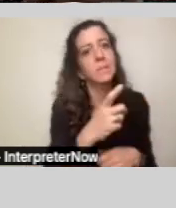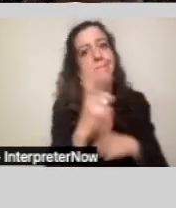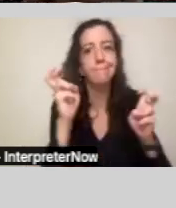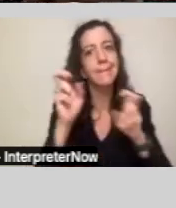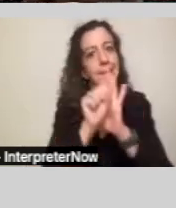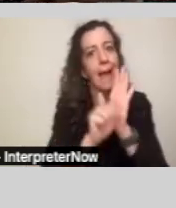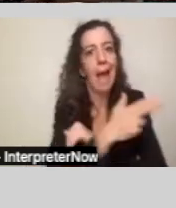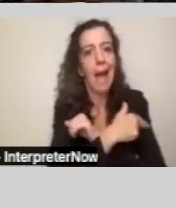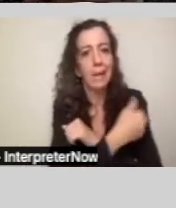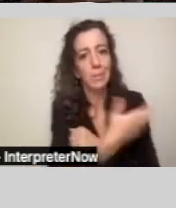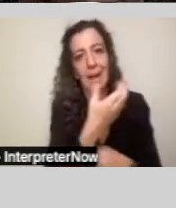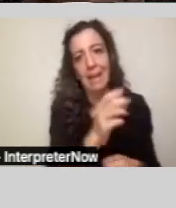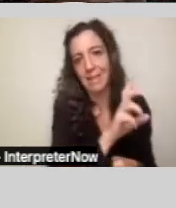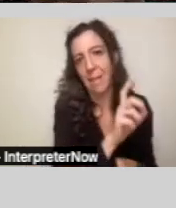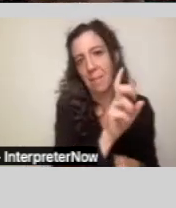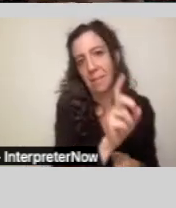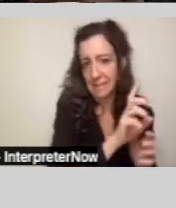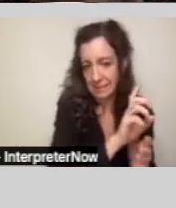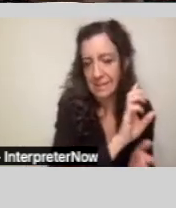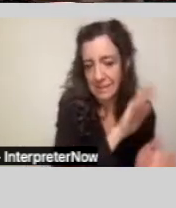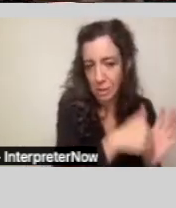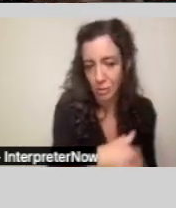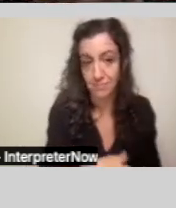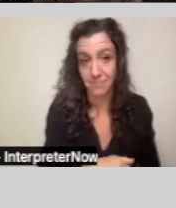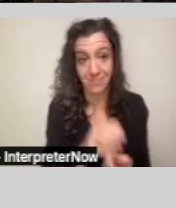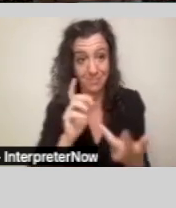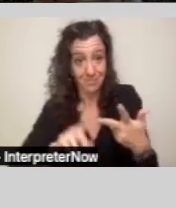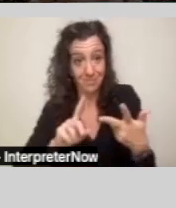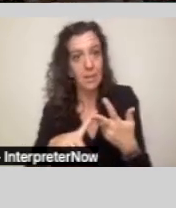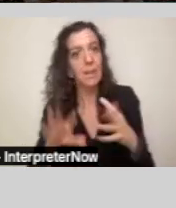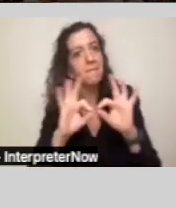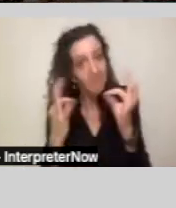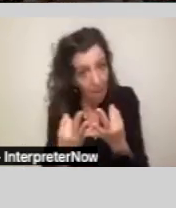And third, families started demanding change.